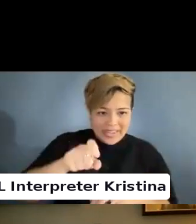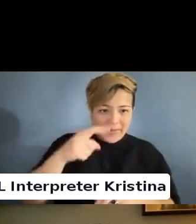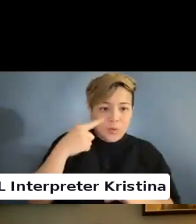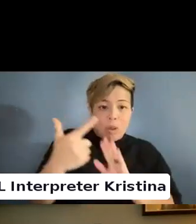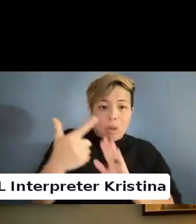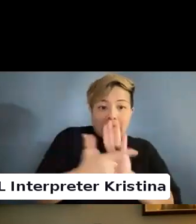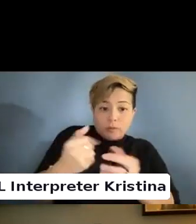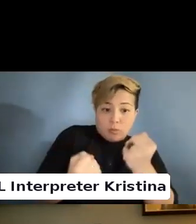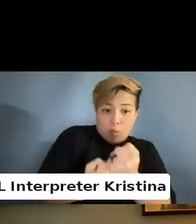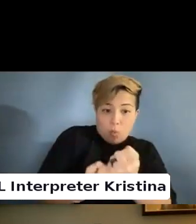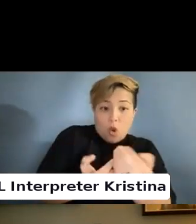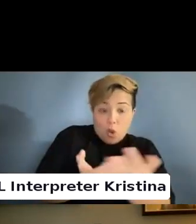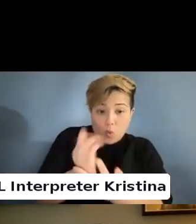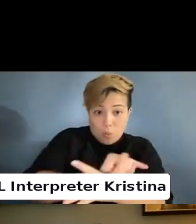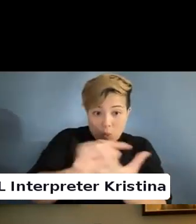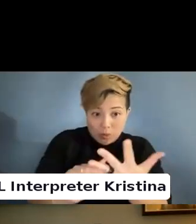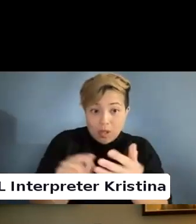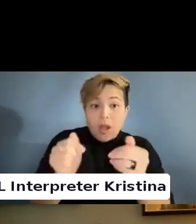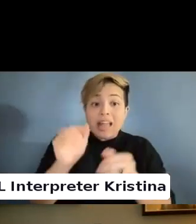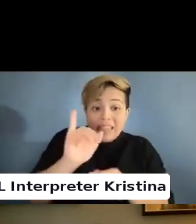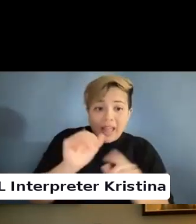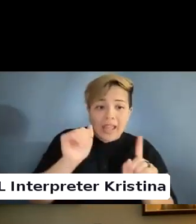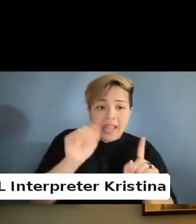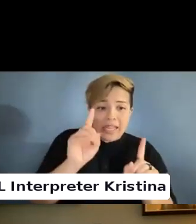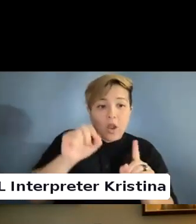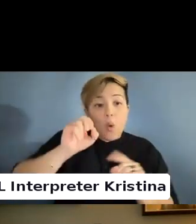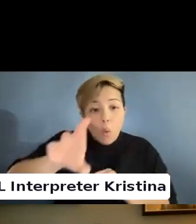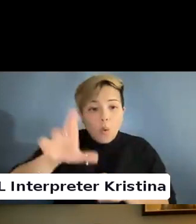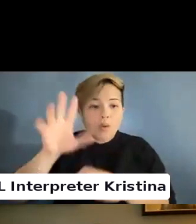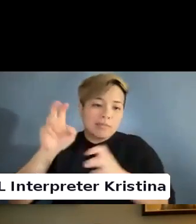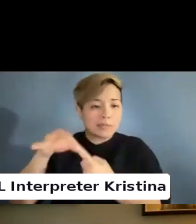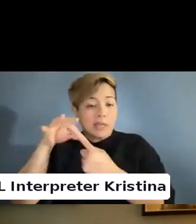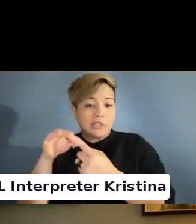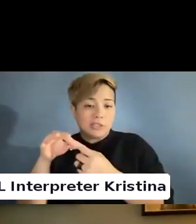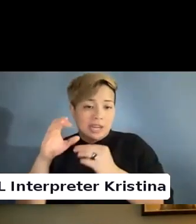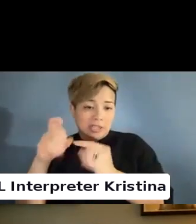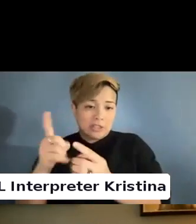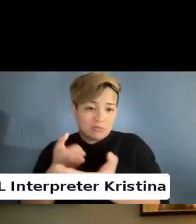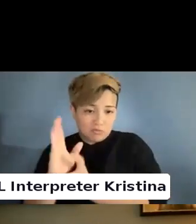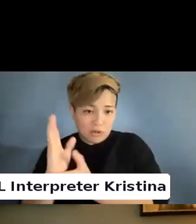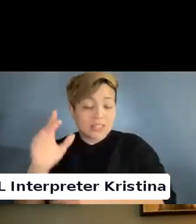rights versus the risk of using a medical model that has been used to dehumanize?